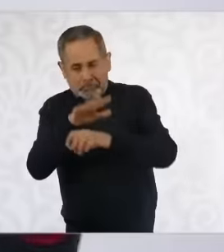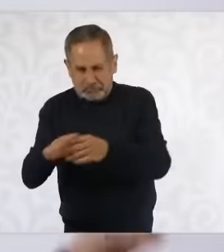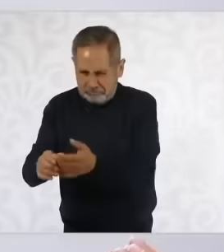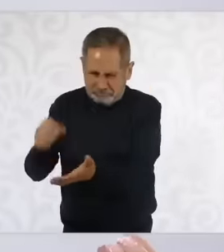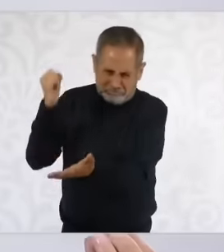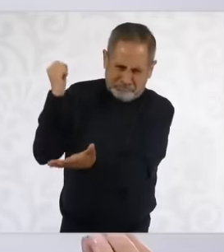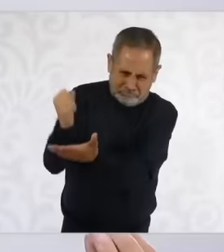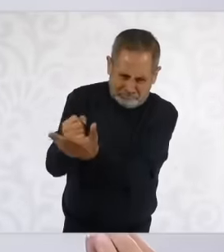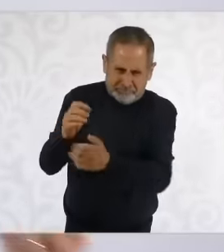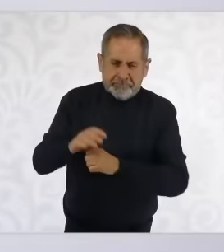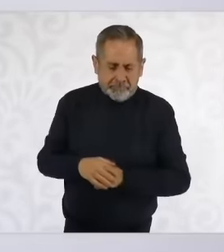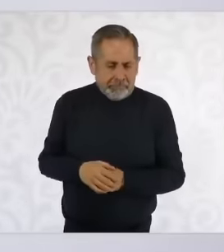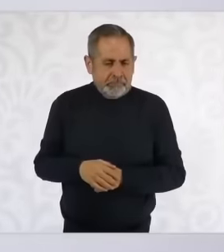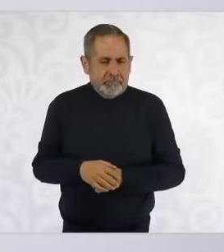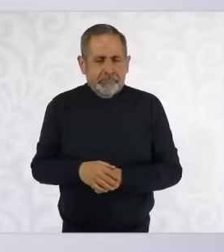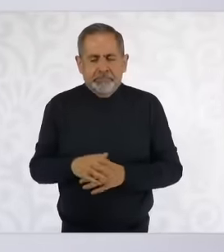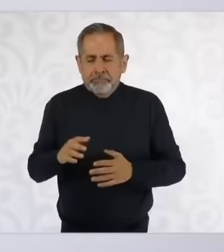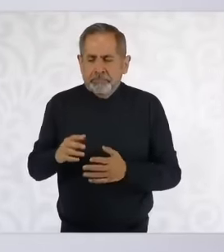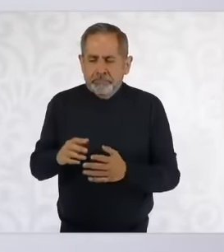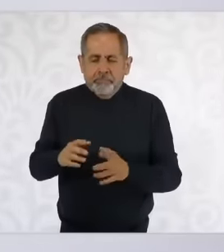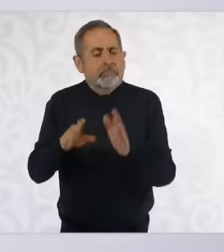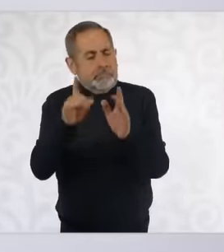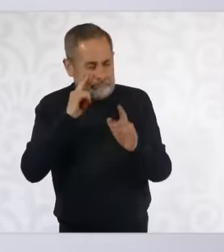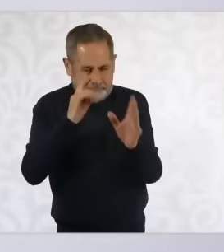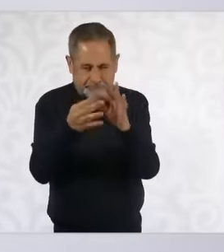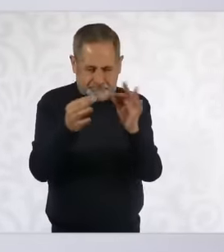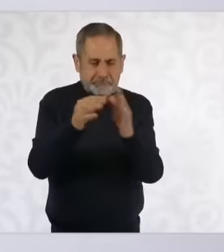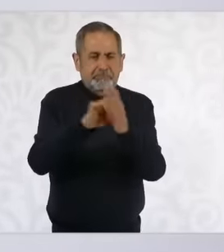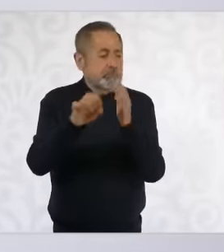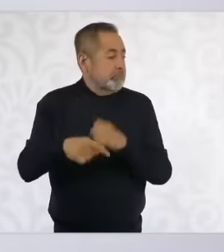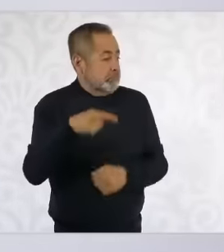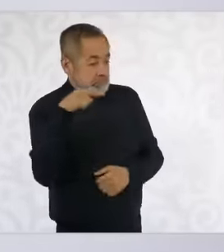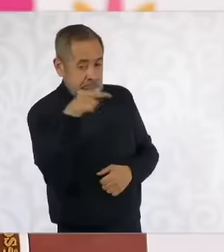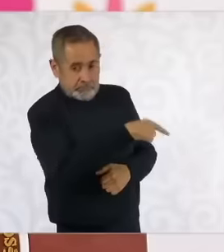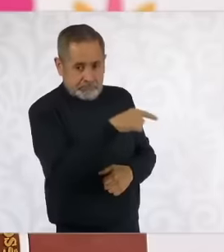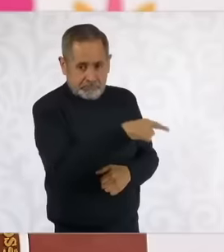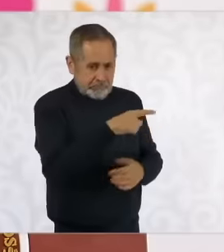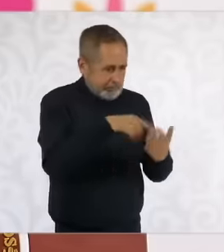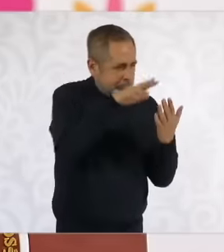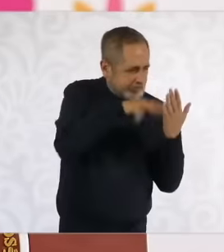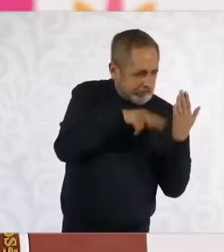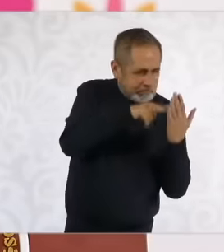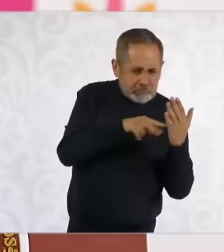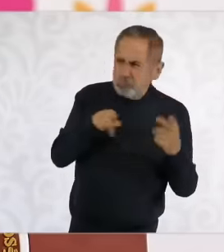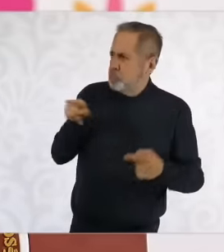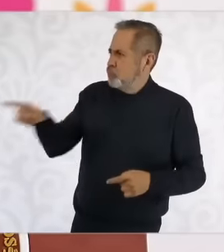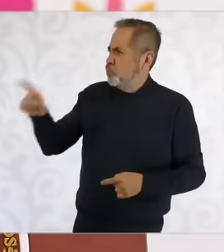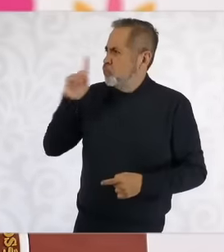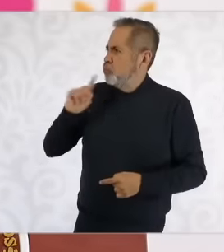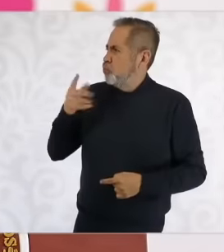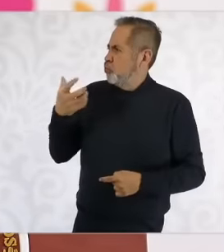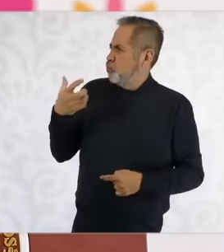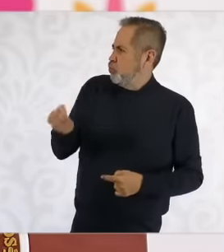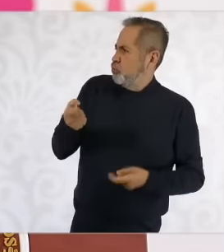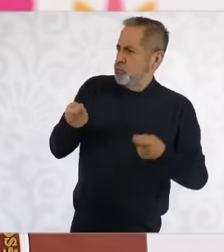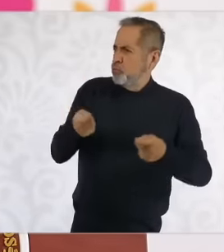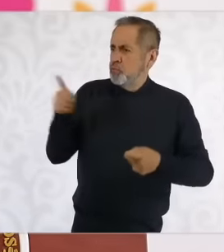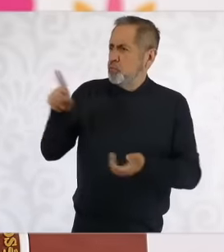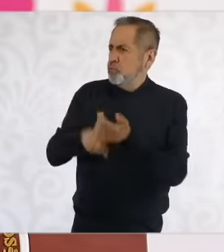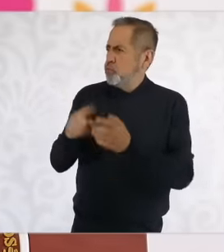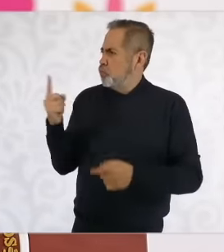one-person power, these characters, if they have read them, say they are against the one-person power